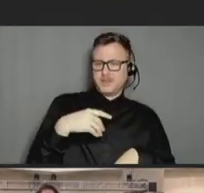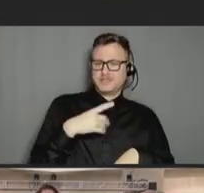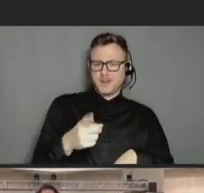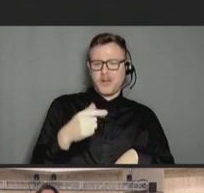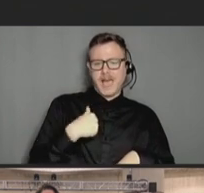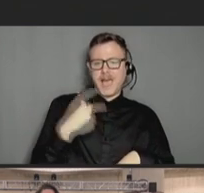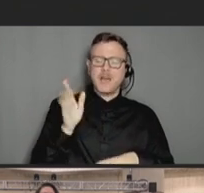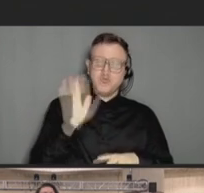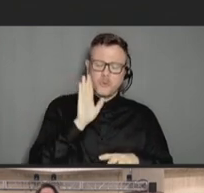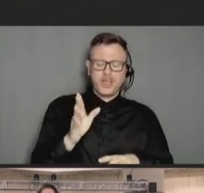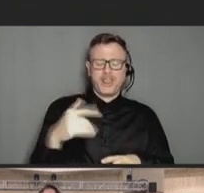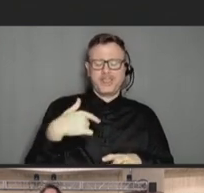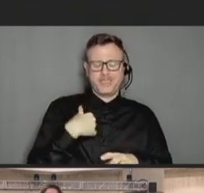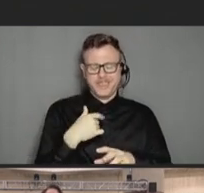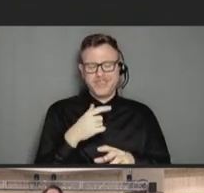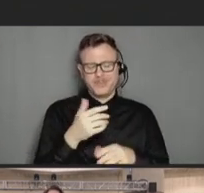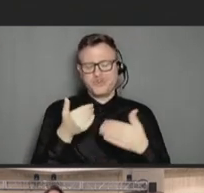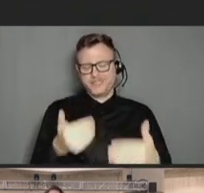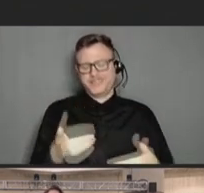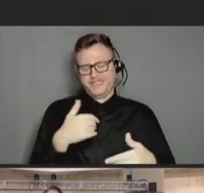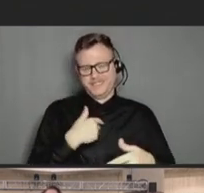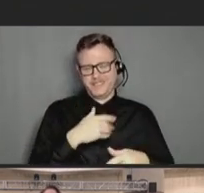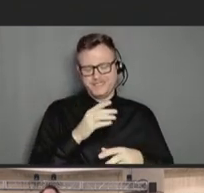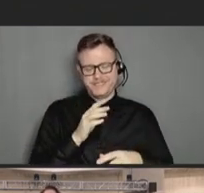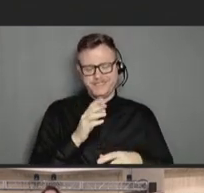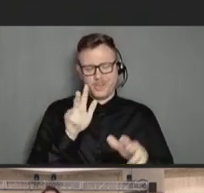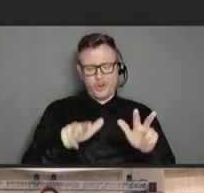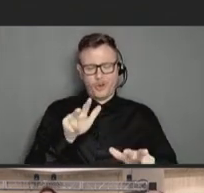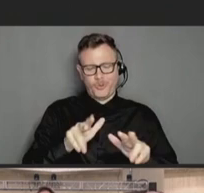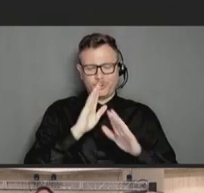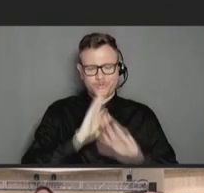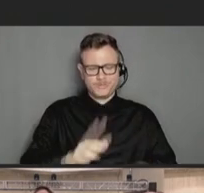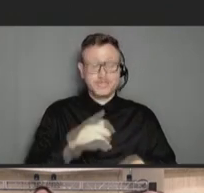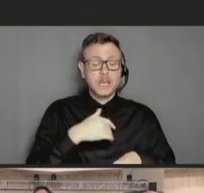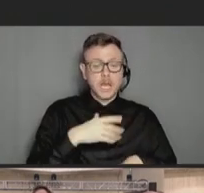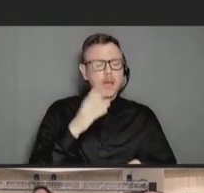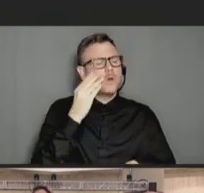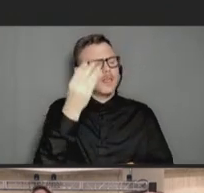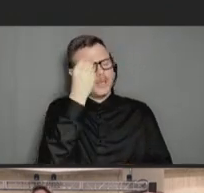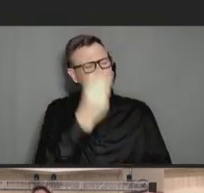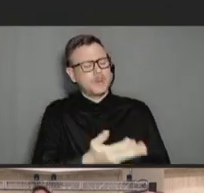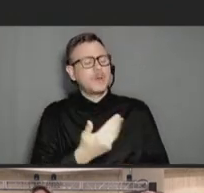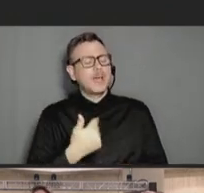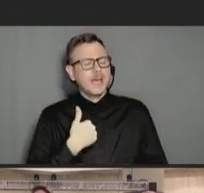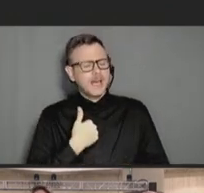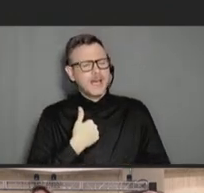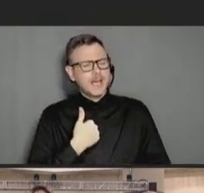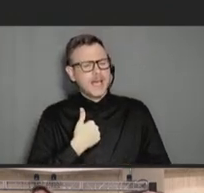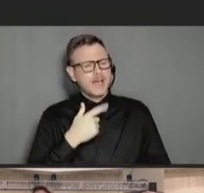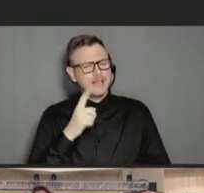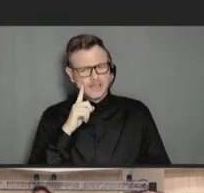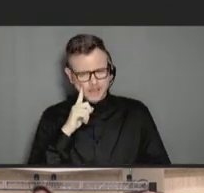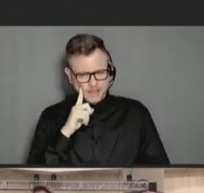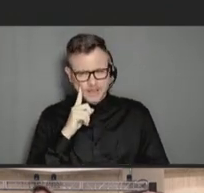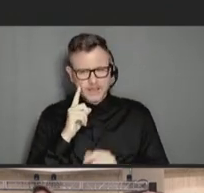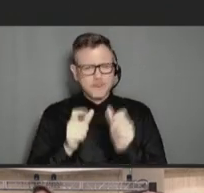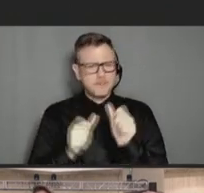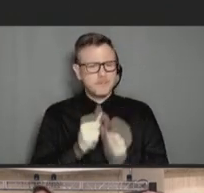there. I can honestly tell you that I think we're the most effective vaccine things I've